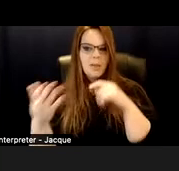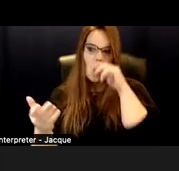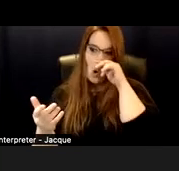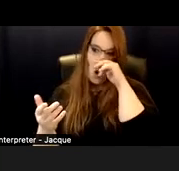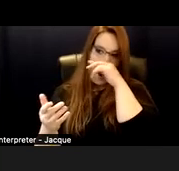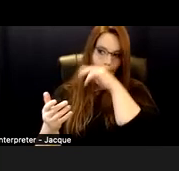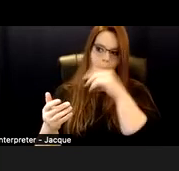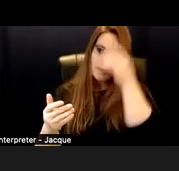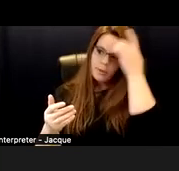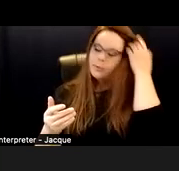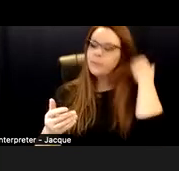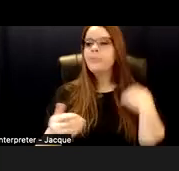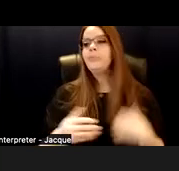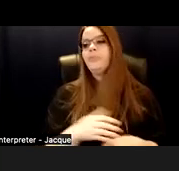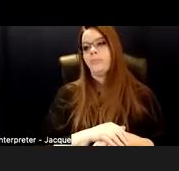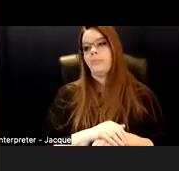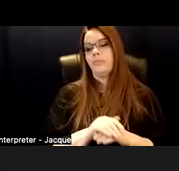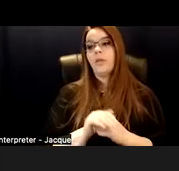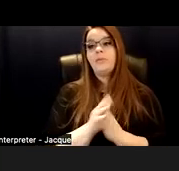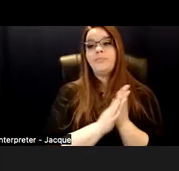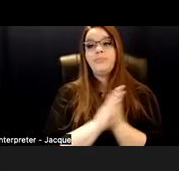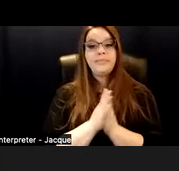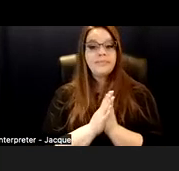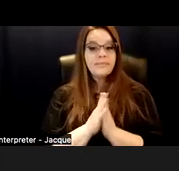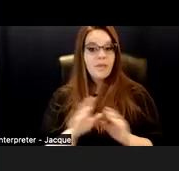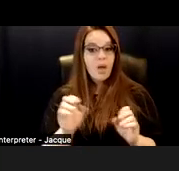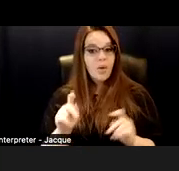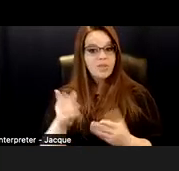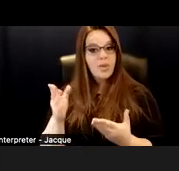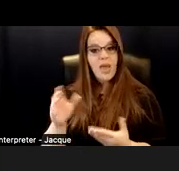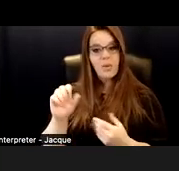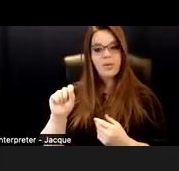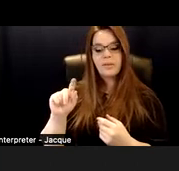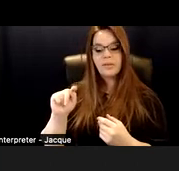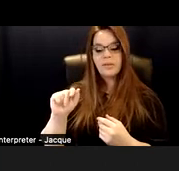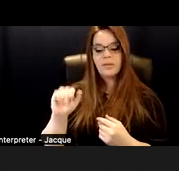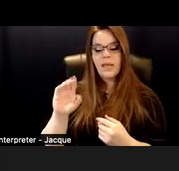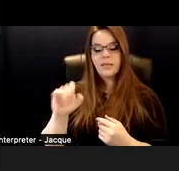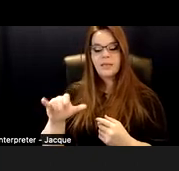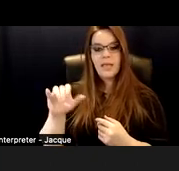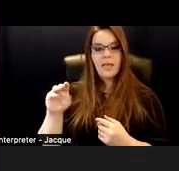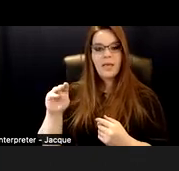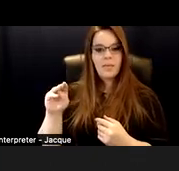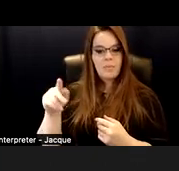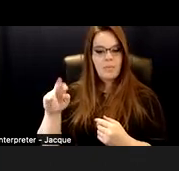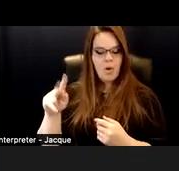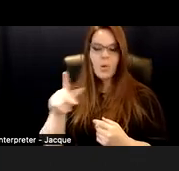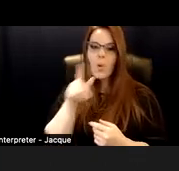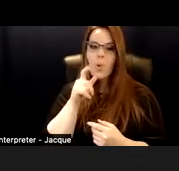Thanks. OK, so that was Stacey Milbern Park, who was an amazing disability justice activist out of the Bay